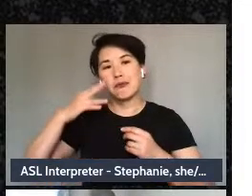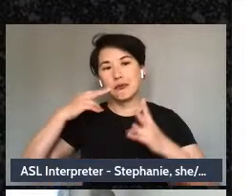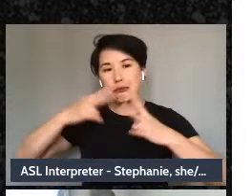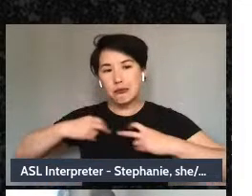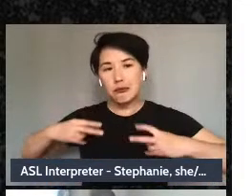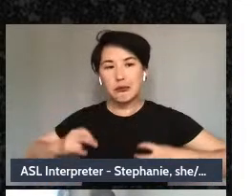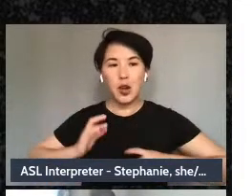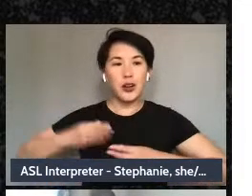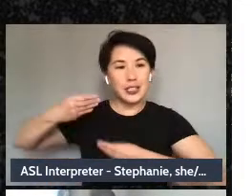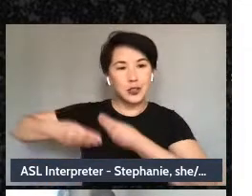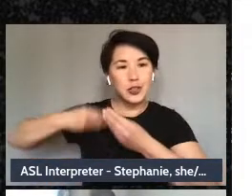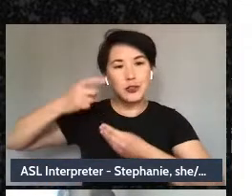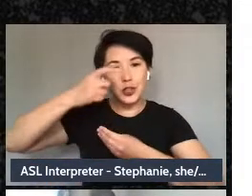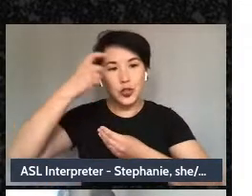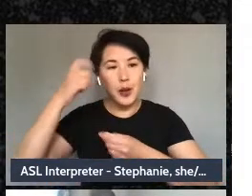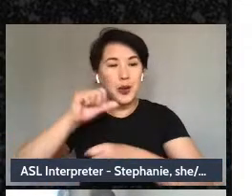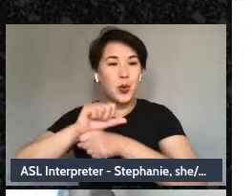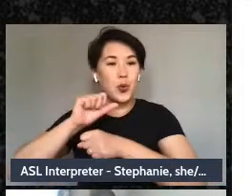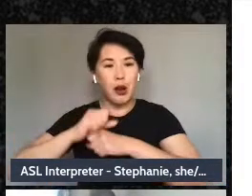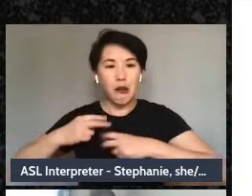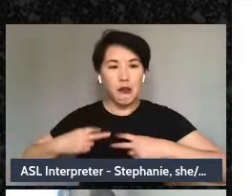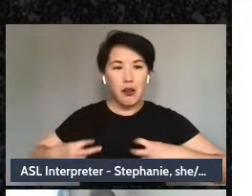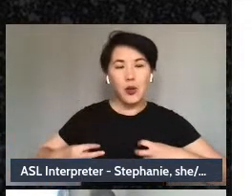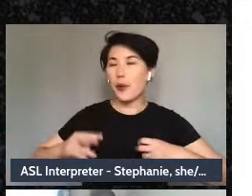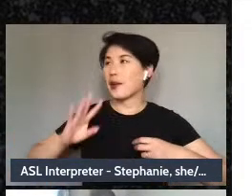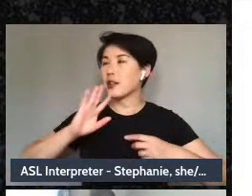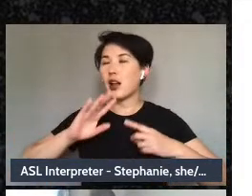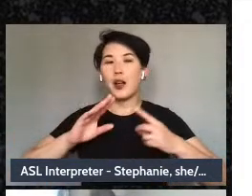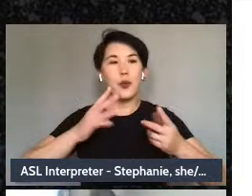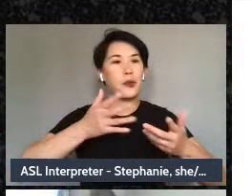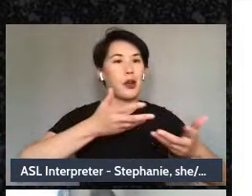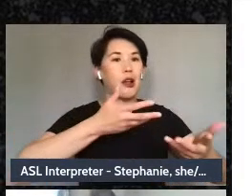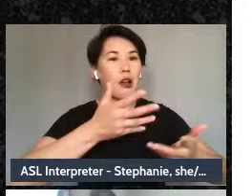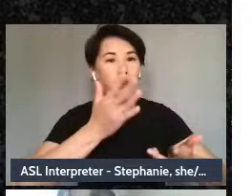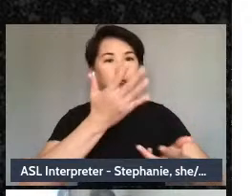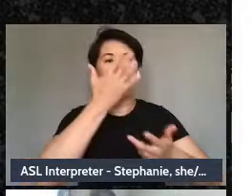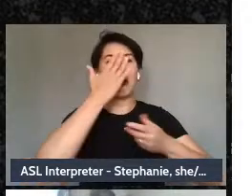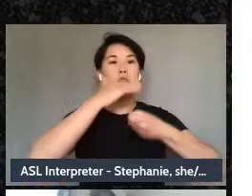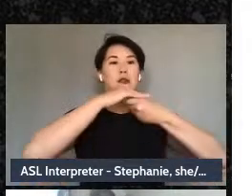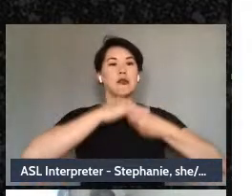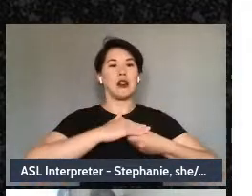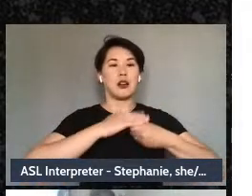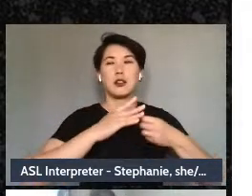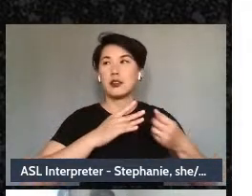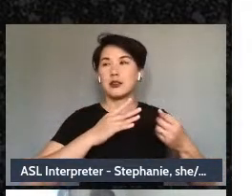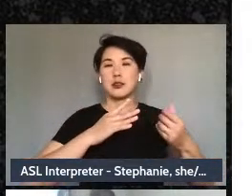being confronted by aspects of oppression that bring us to crises, who are the people who make